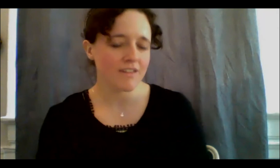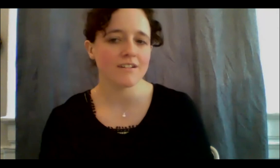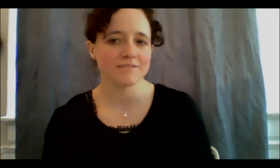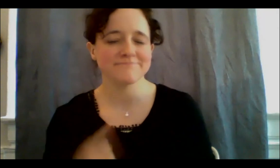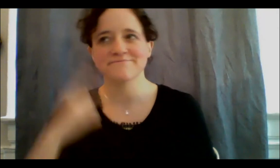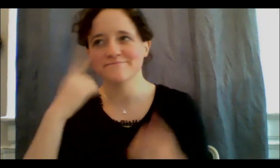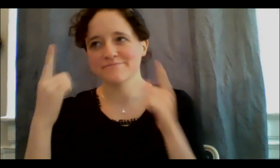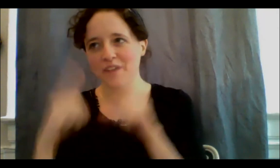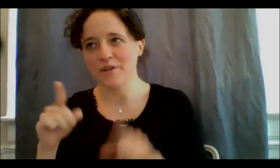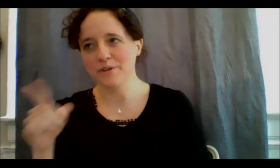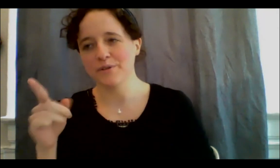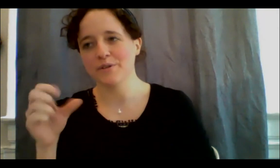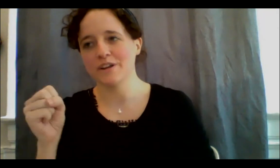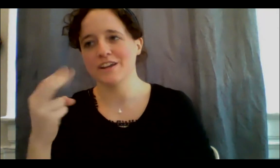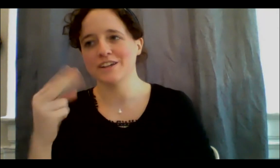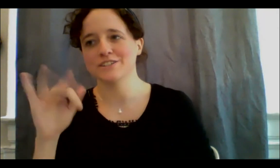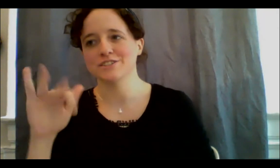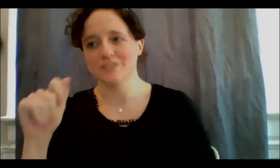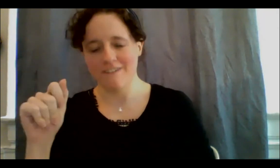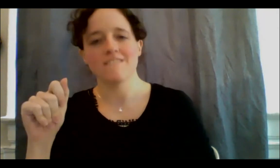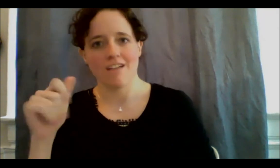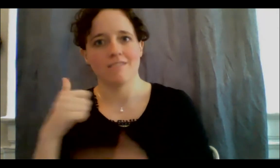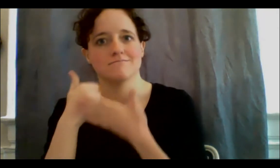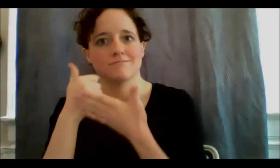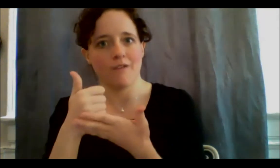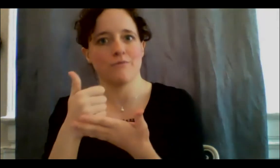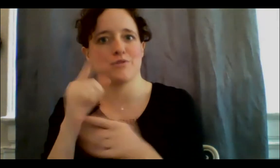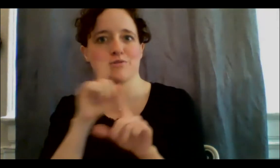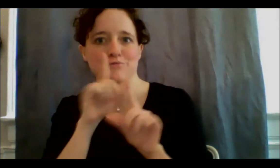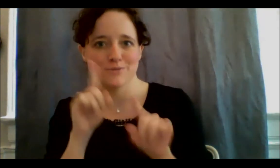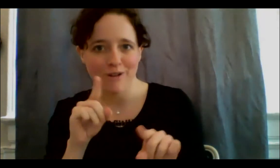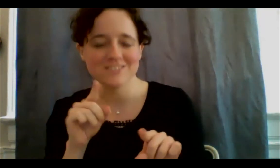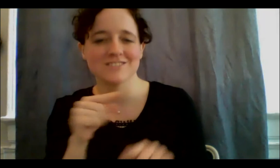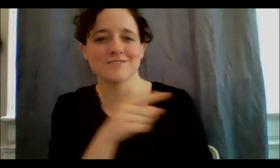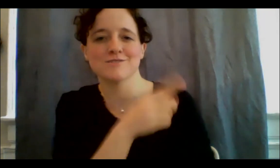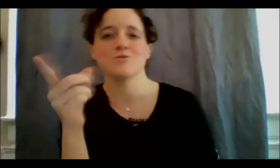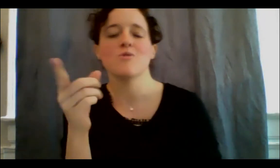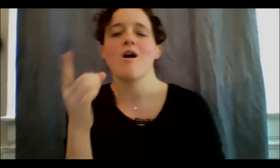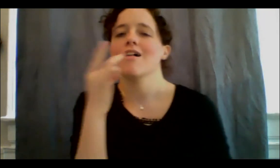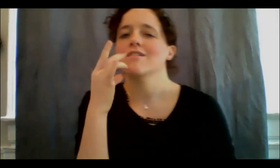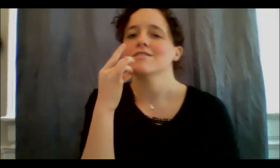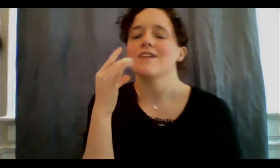hopeful responses and you all are shining the light on what it is to do the work,